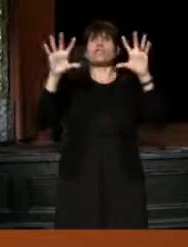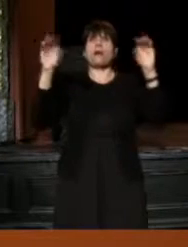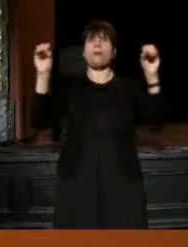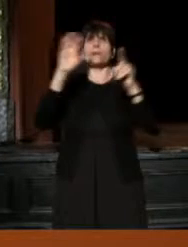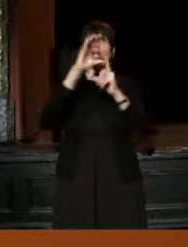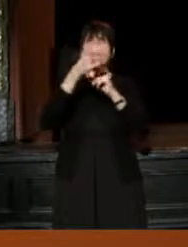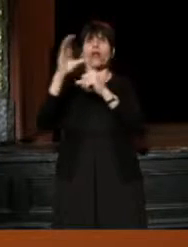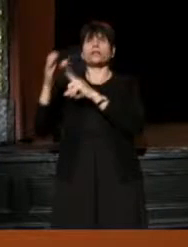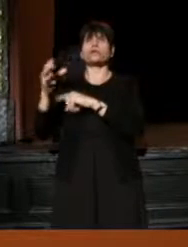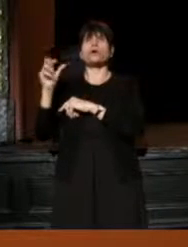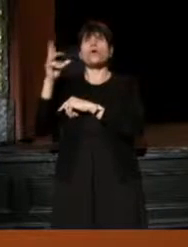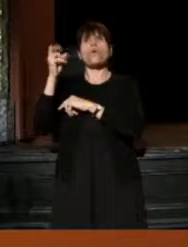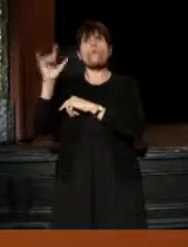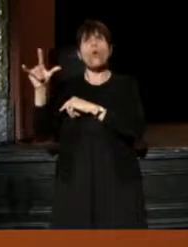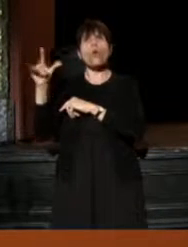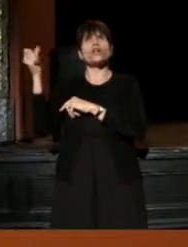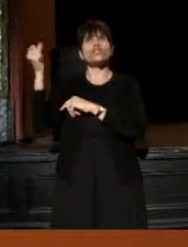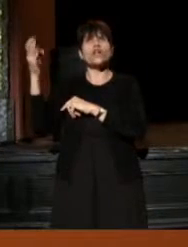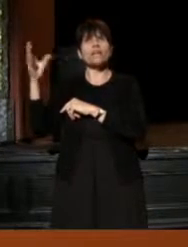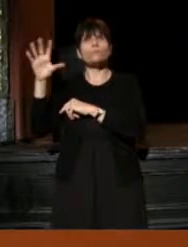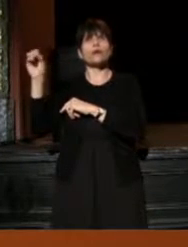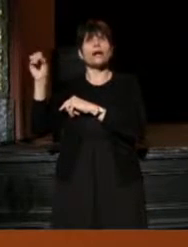Here's The Royal Shakespeare Company, trained in a certain sort of way,